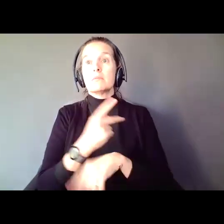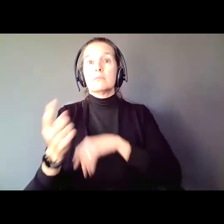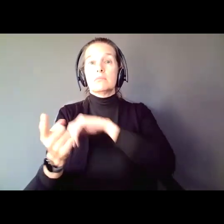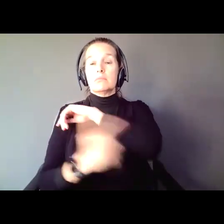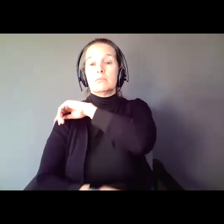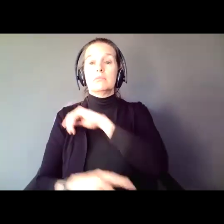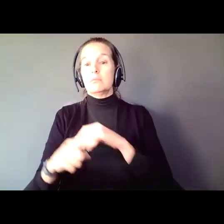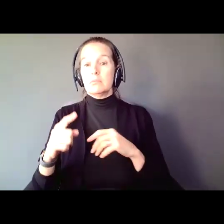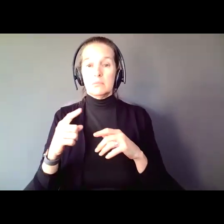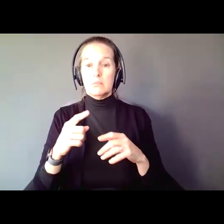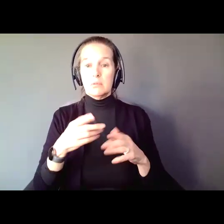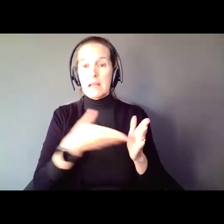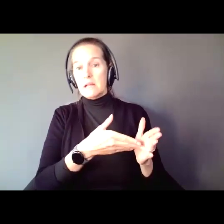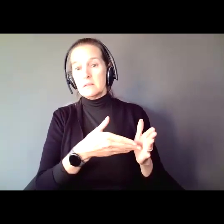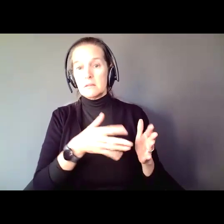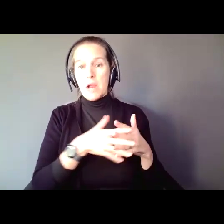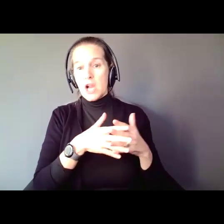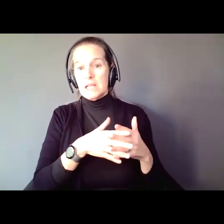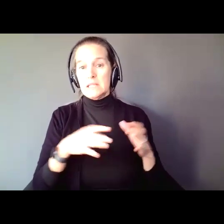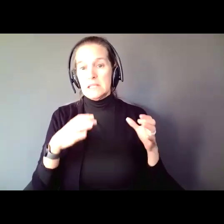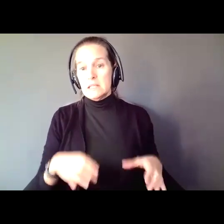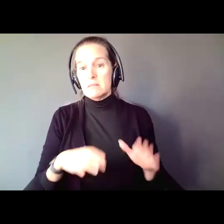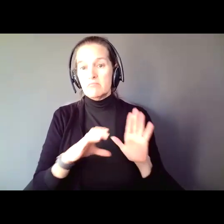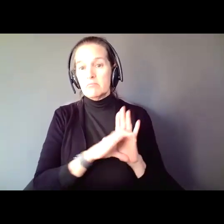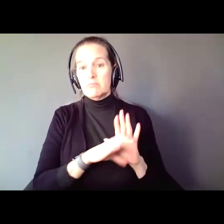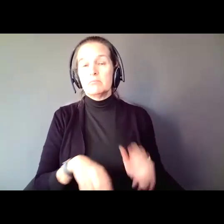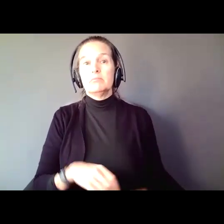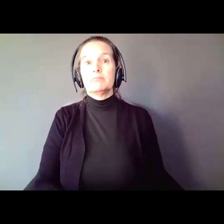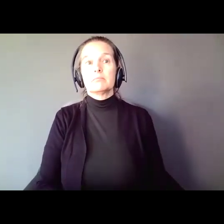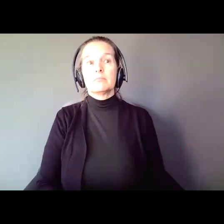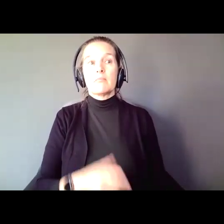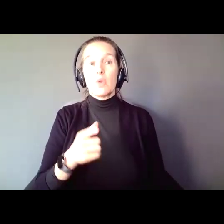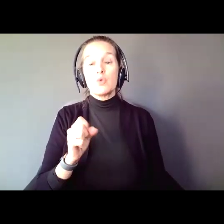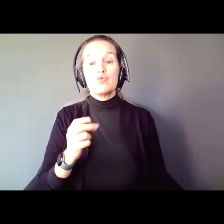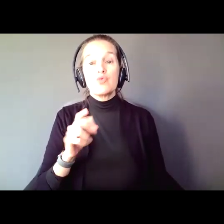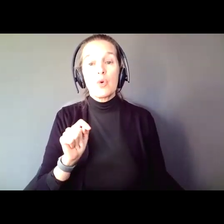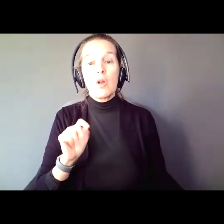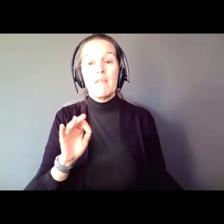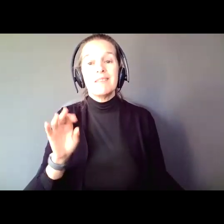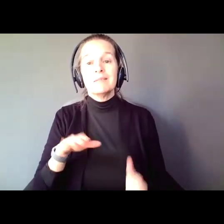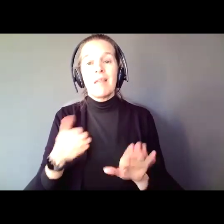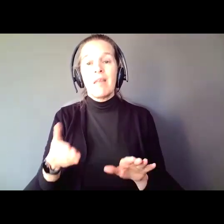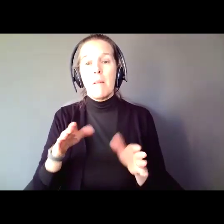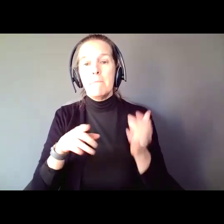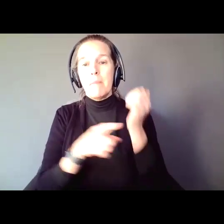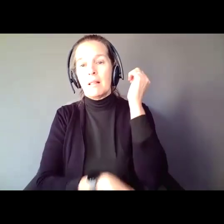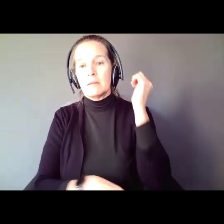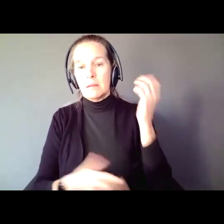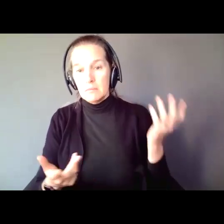American citizen. The rest of that sentence, "short of the death penalty". So, where do we go from here? I made you a